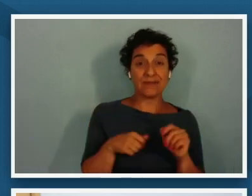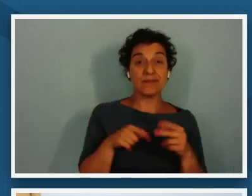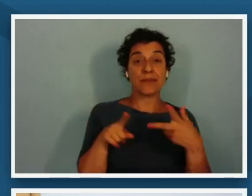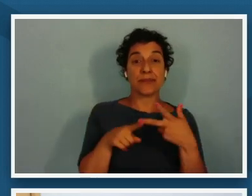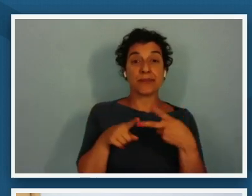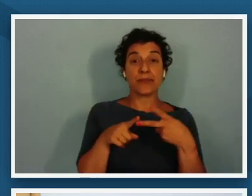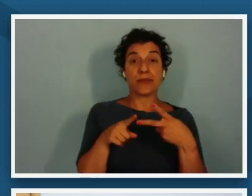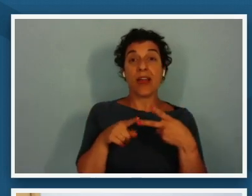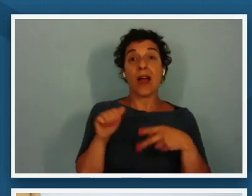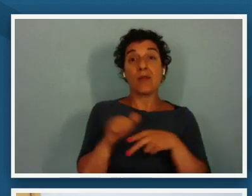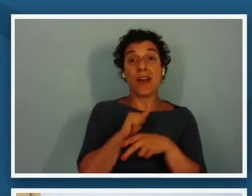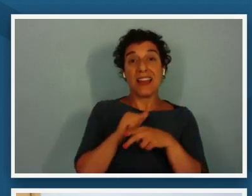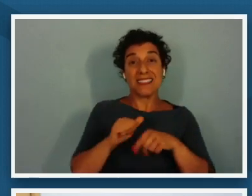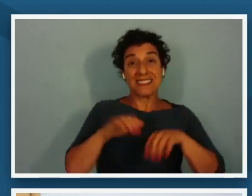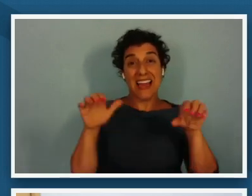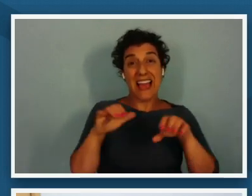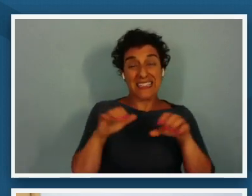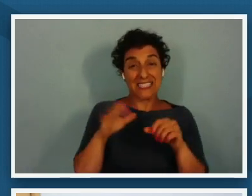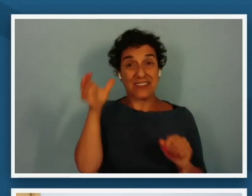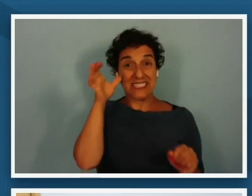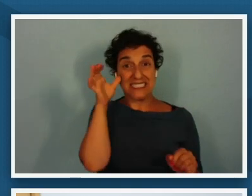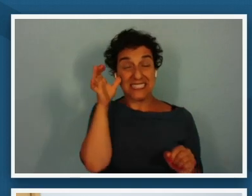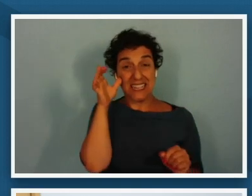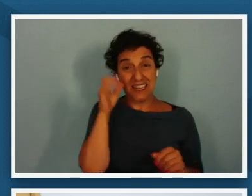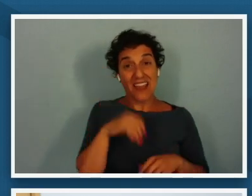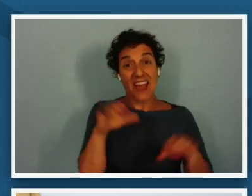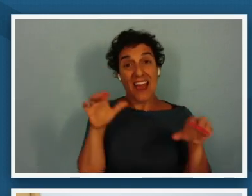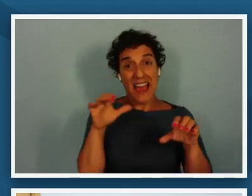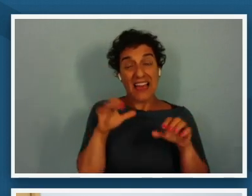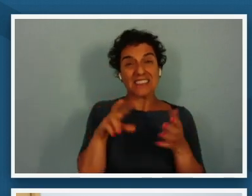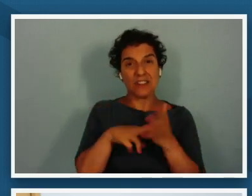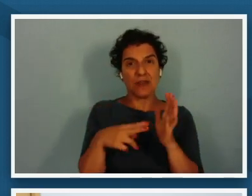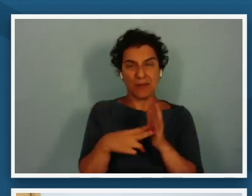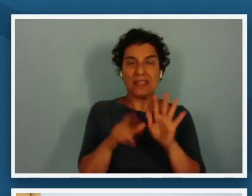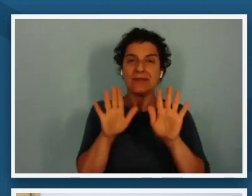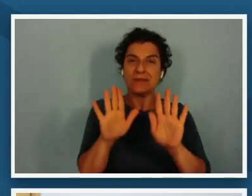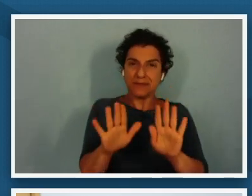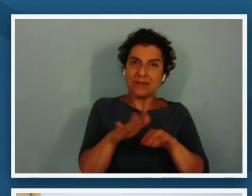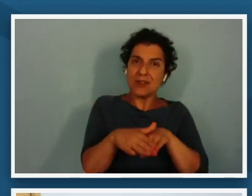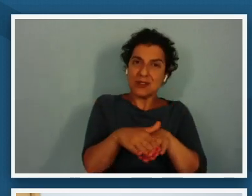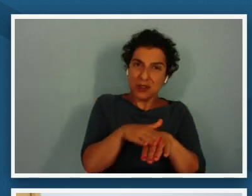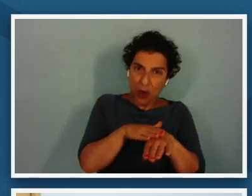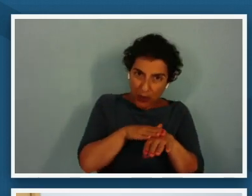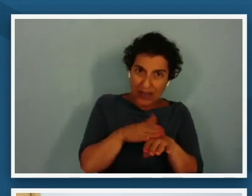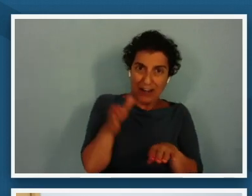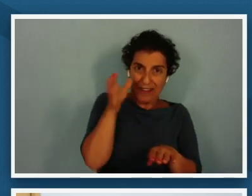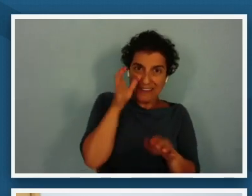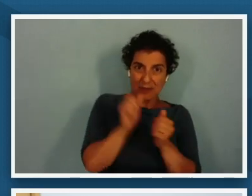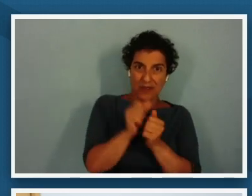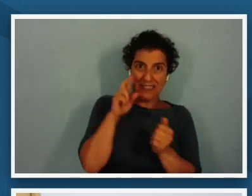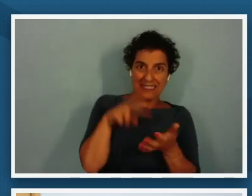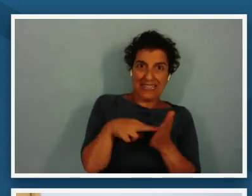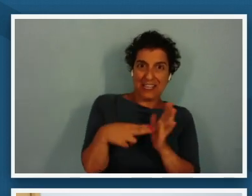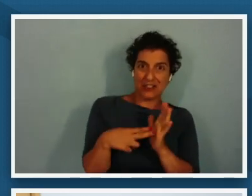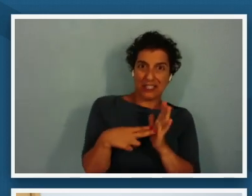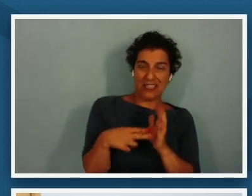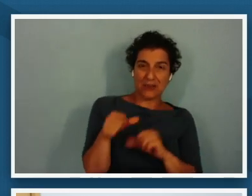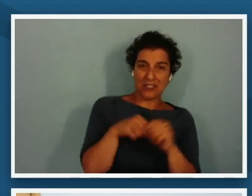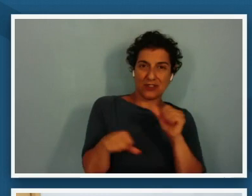listening and active listening really helps us to slow down and listen with intention to one another and this can